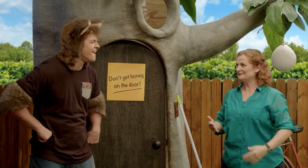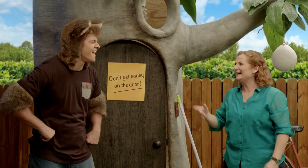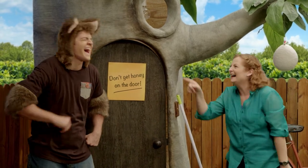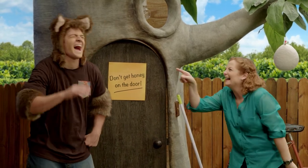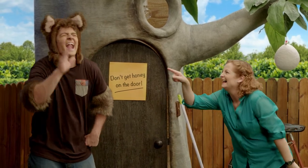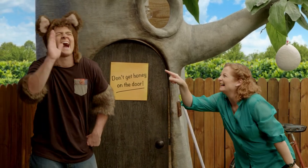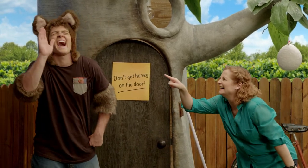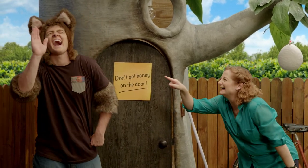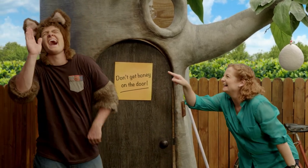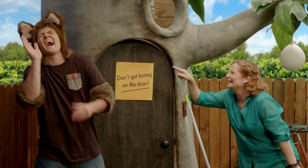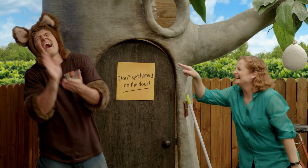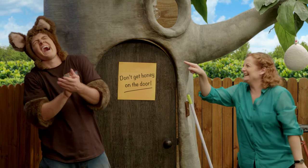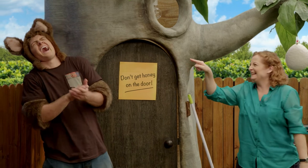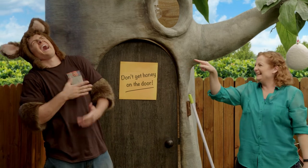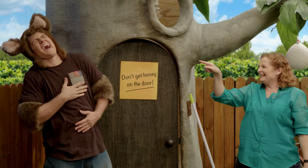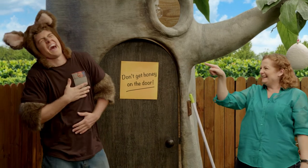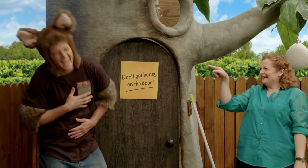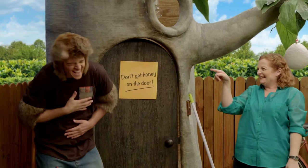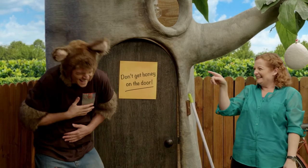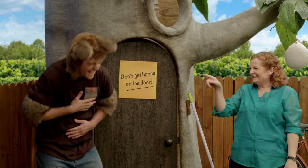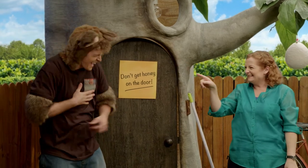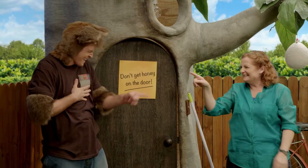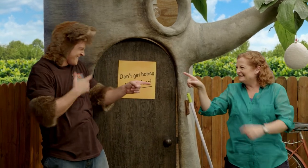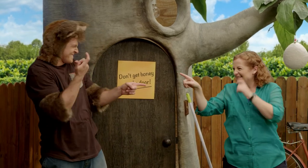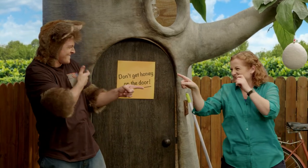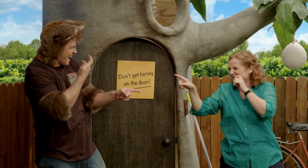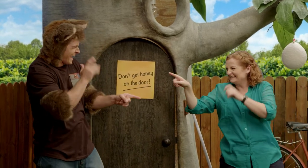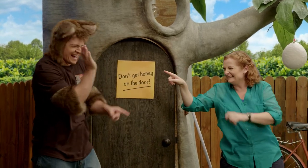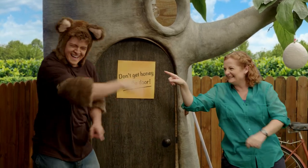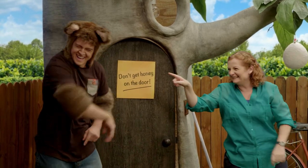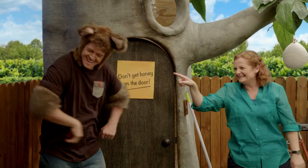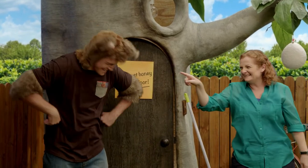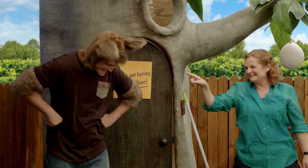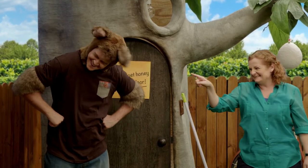Oh, ha ha ha ha! Oh Sally, you're funny.